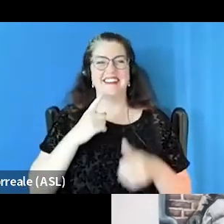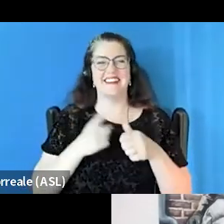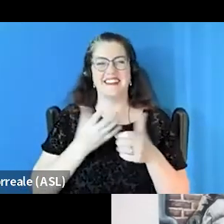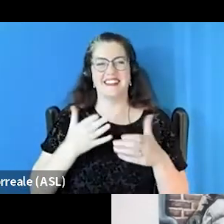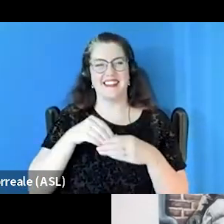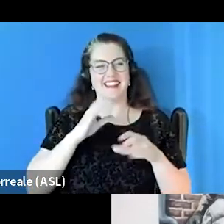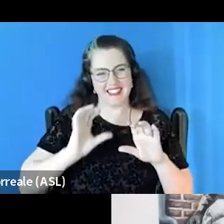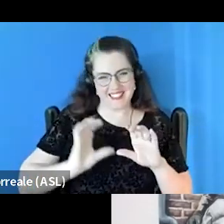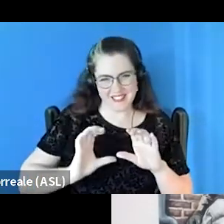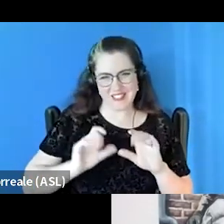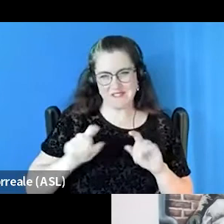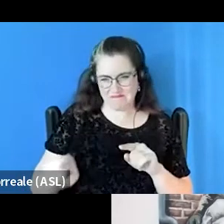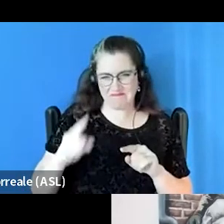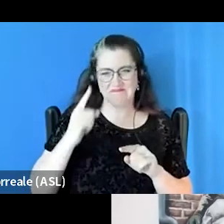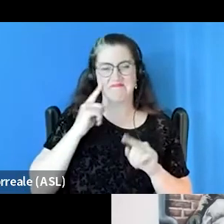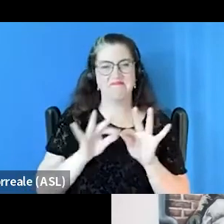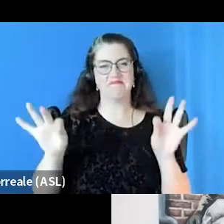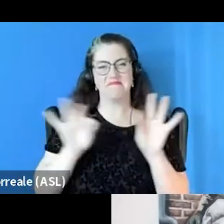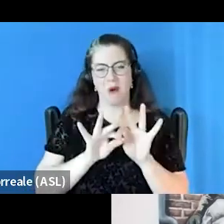that I think is very important that we talk about here